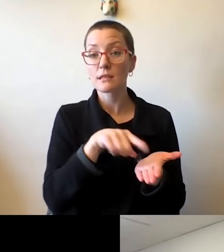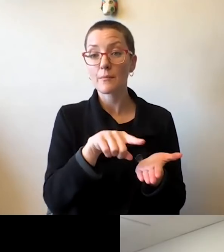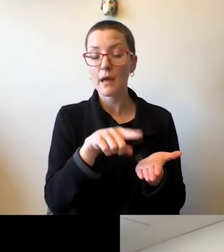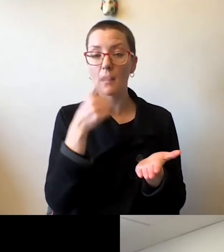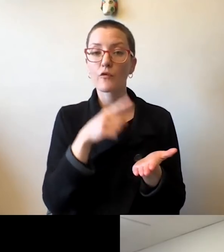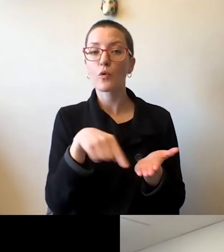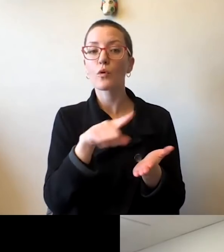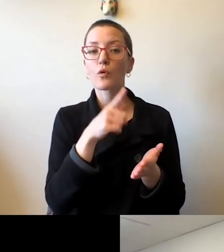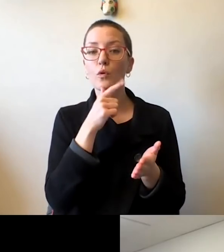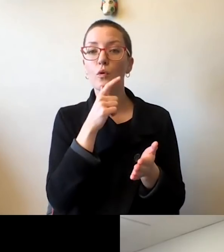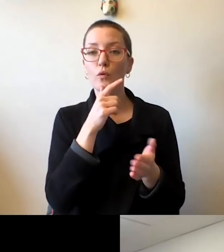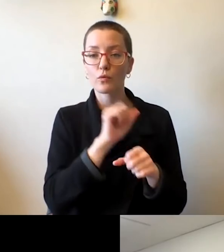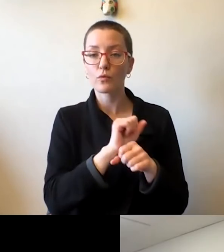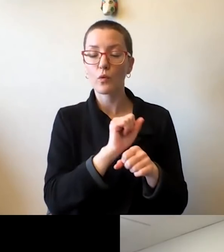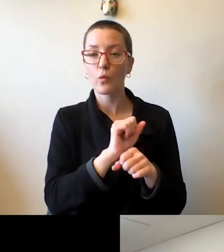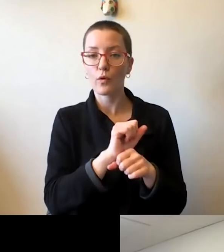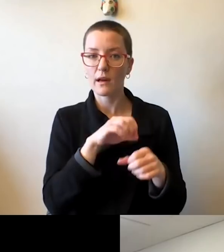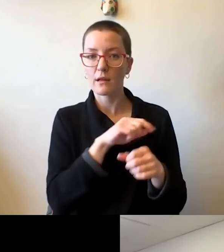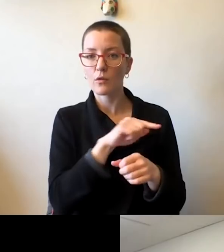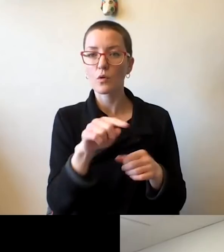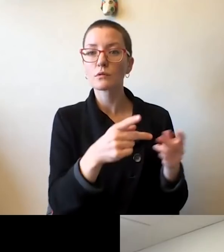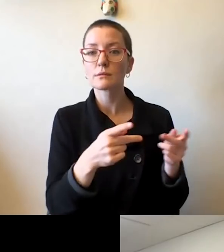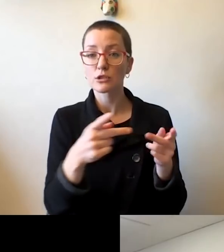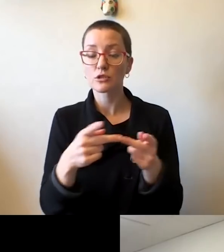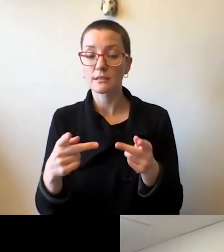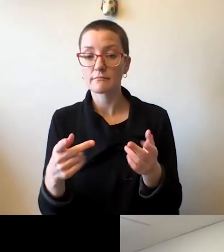in those positions because they are more than anyone